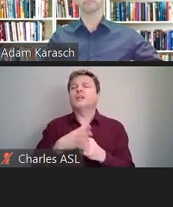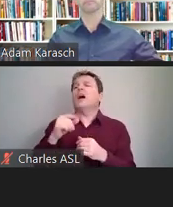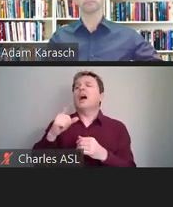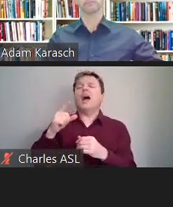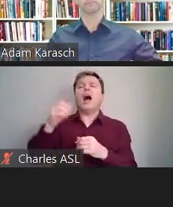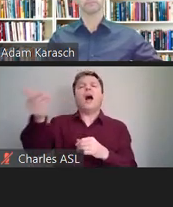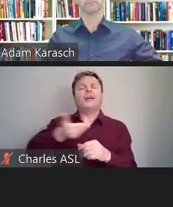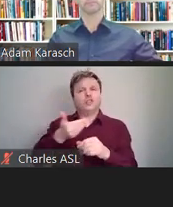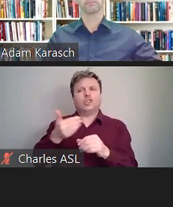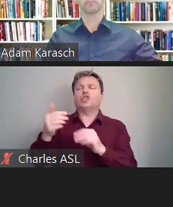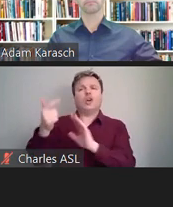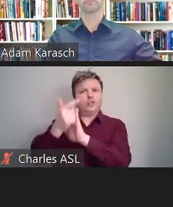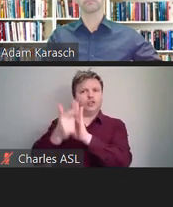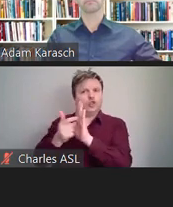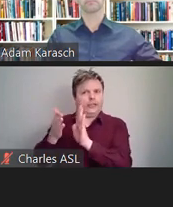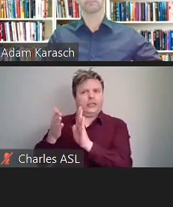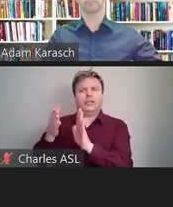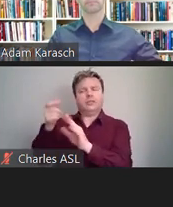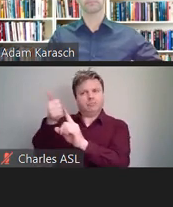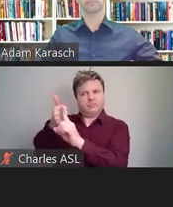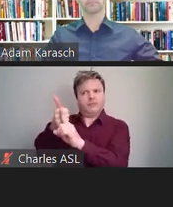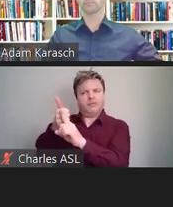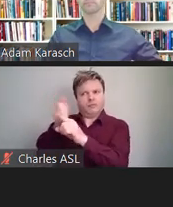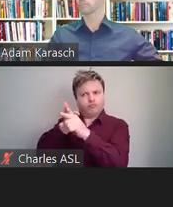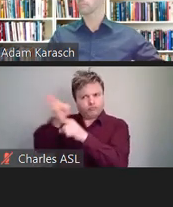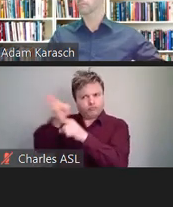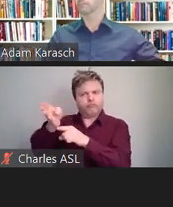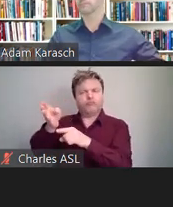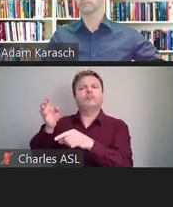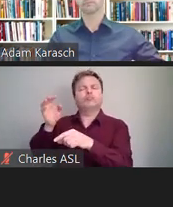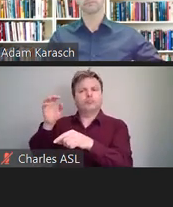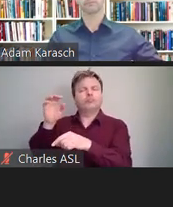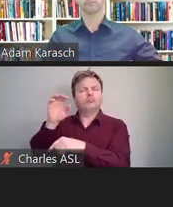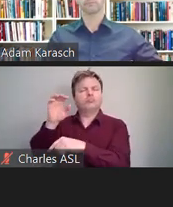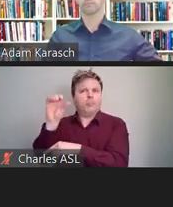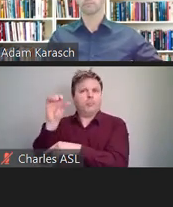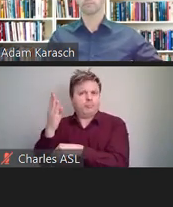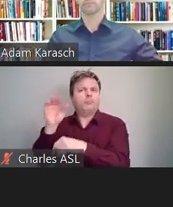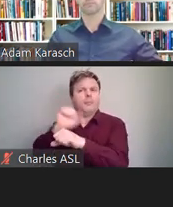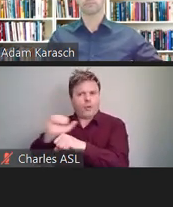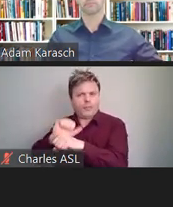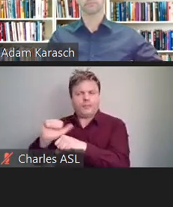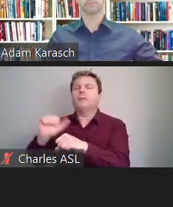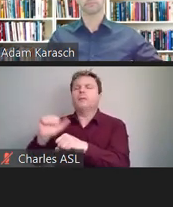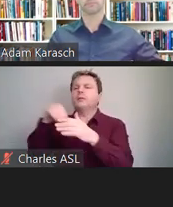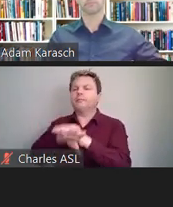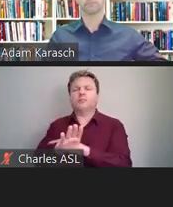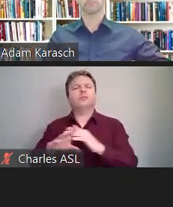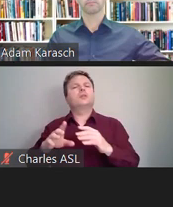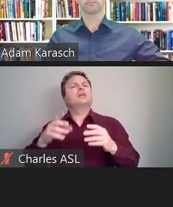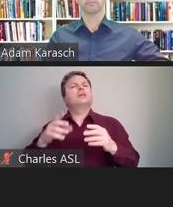an HR audit to sit down and say, let's talk about your policies, your procedures. What do you do with hiring?